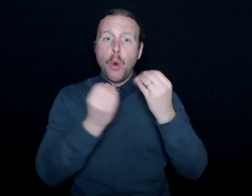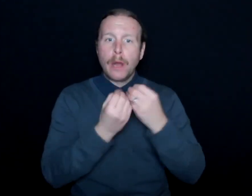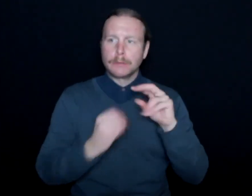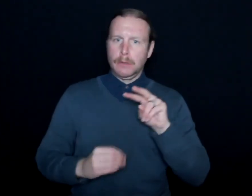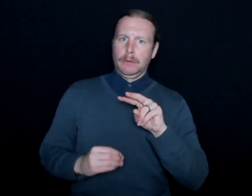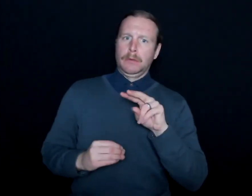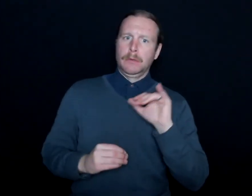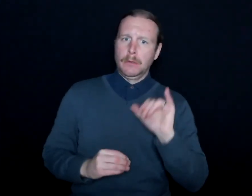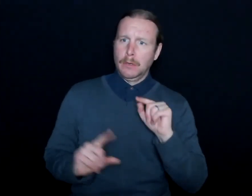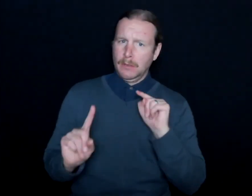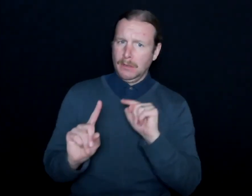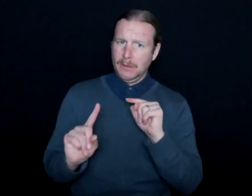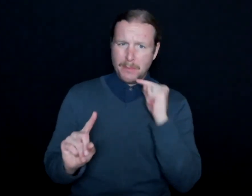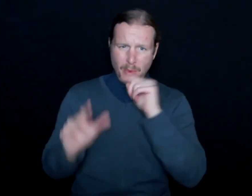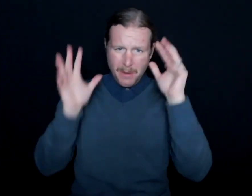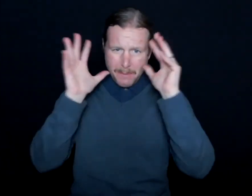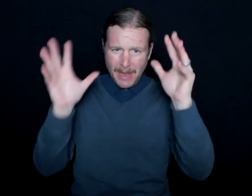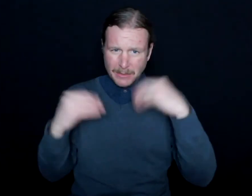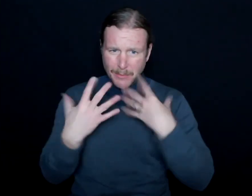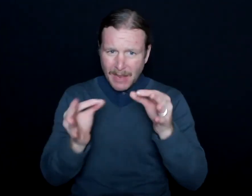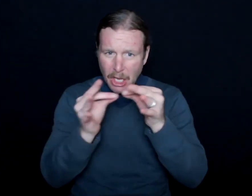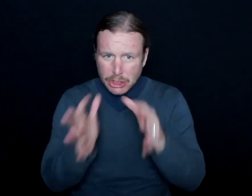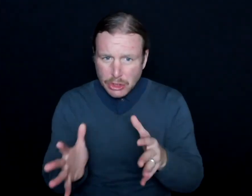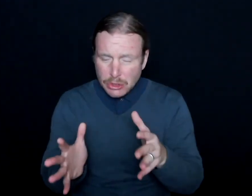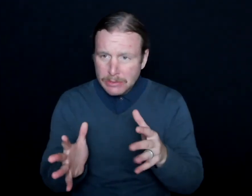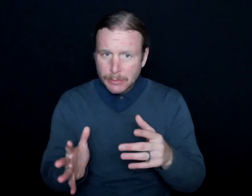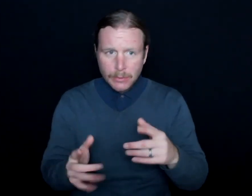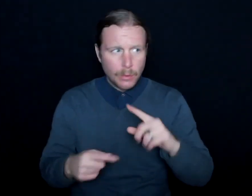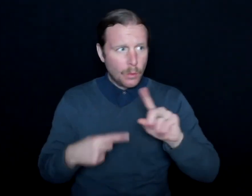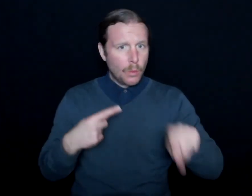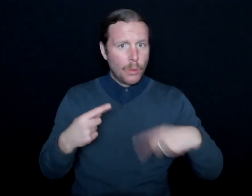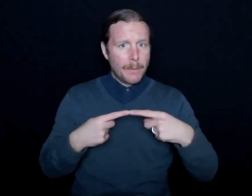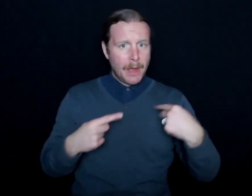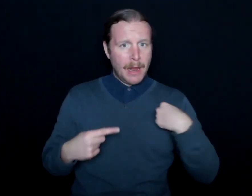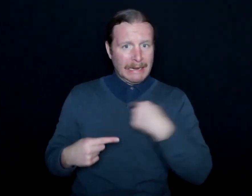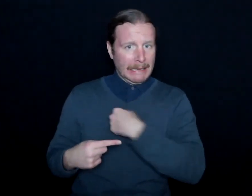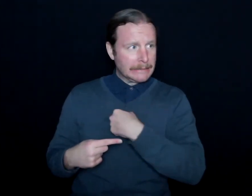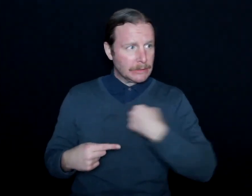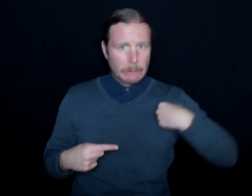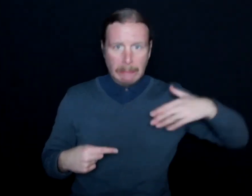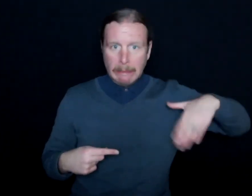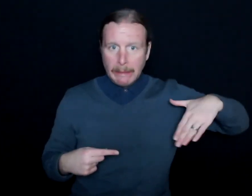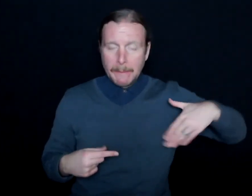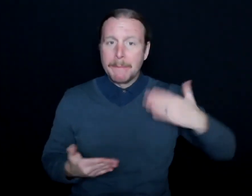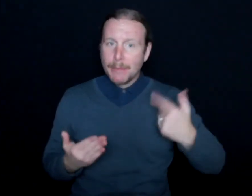wait a minute, if the Milwaukee Bucks are providing a sign language interpreter, we haven't. Maybe we should too.